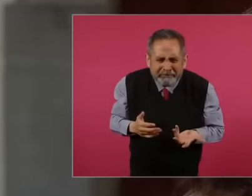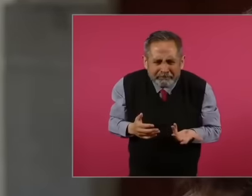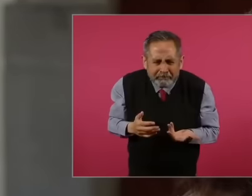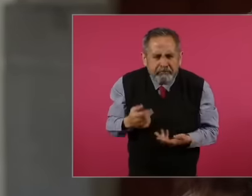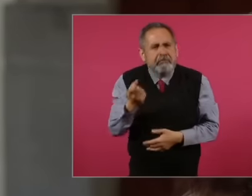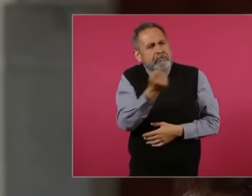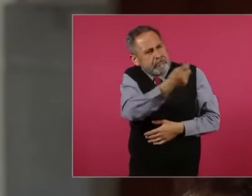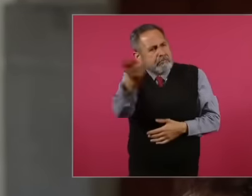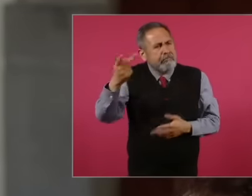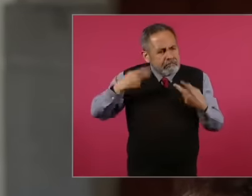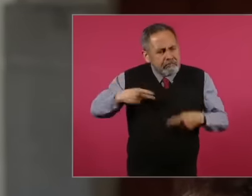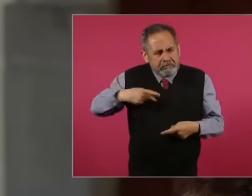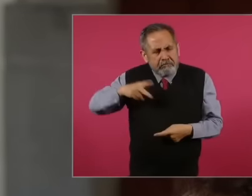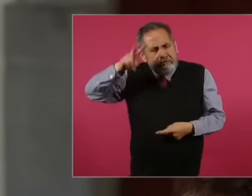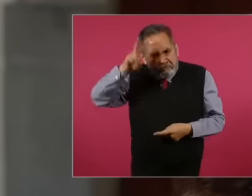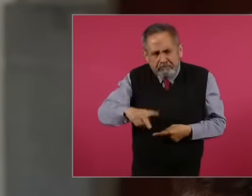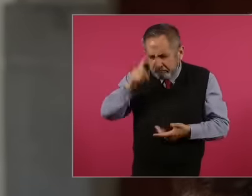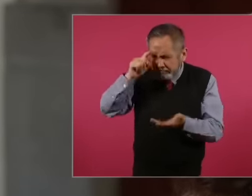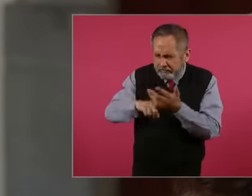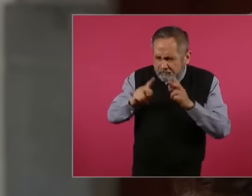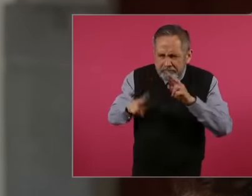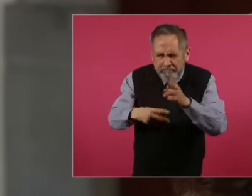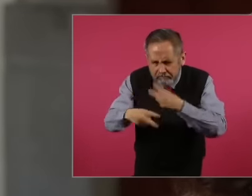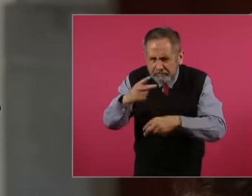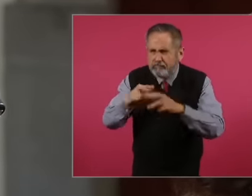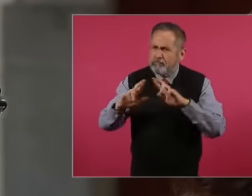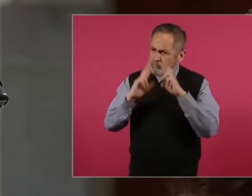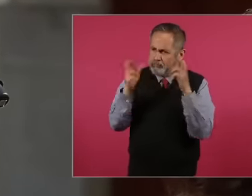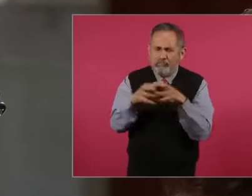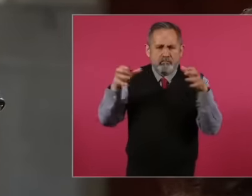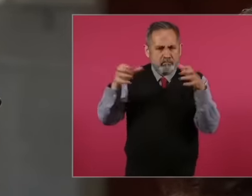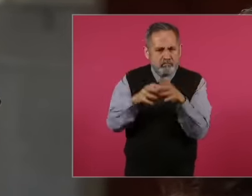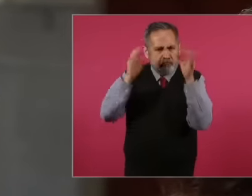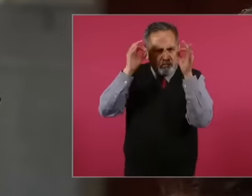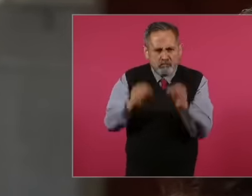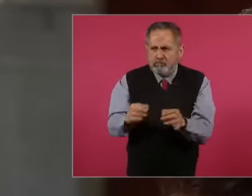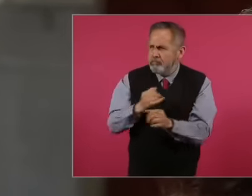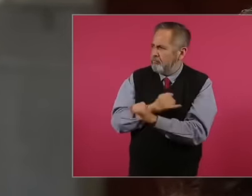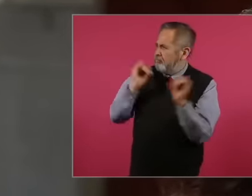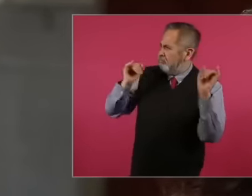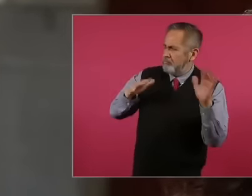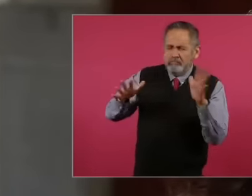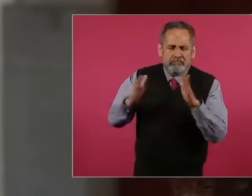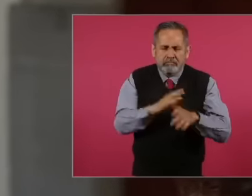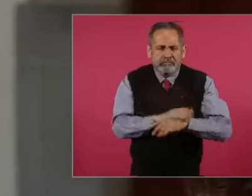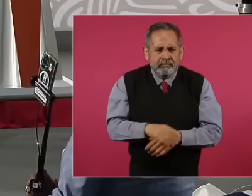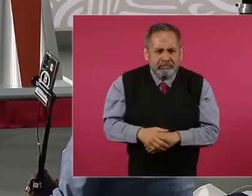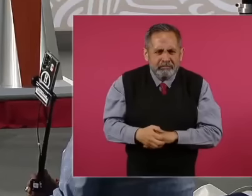? president who thought it was a meeting of independent media, I'm not asking you for that, I